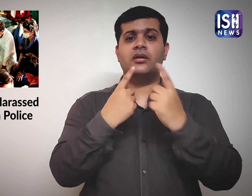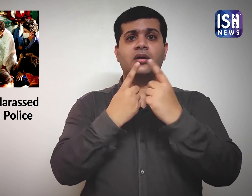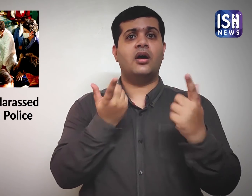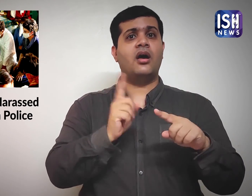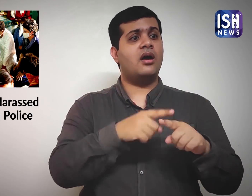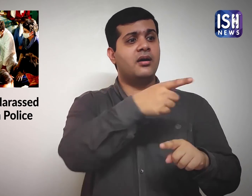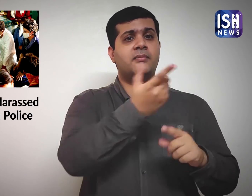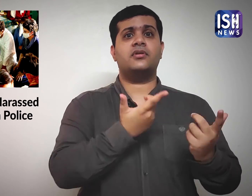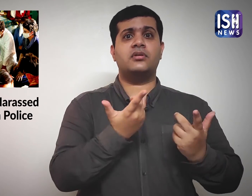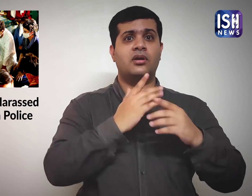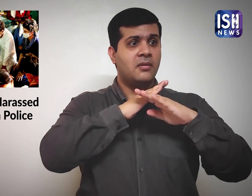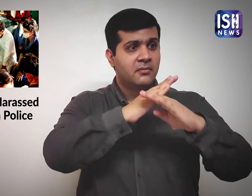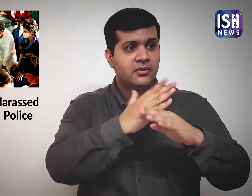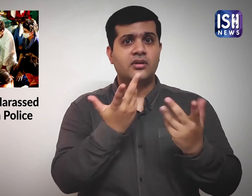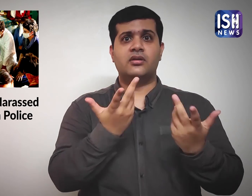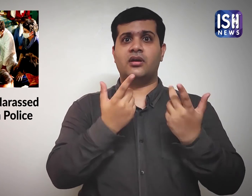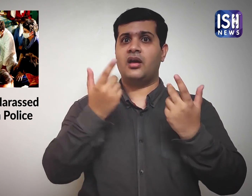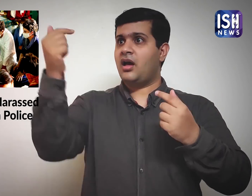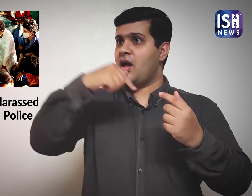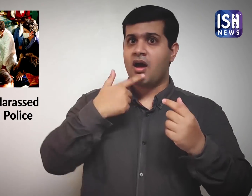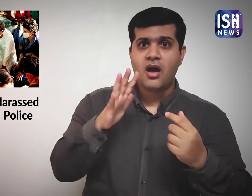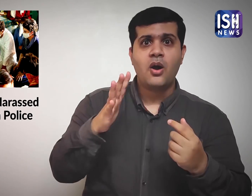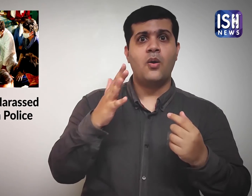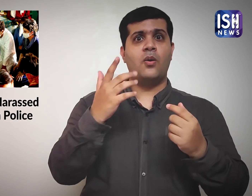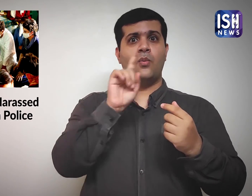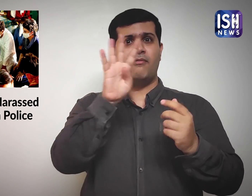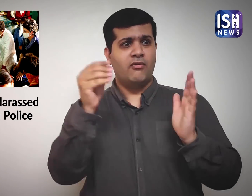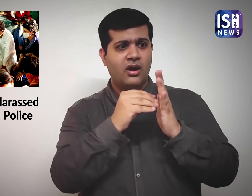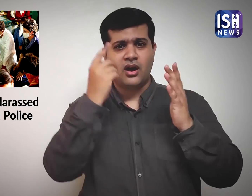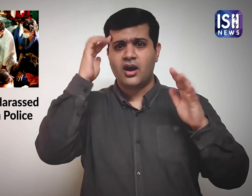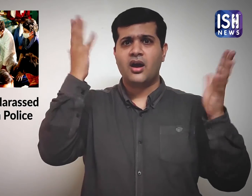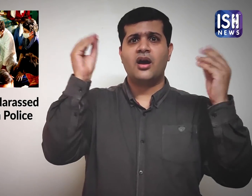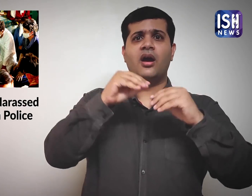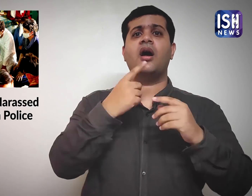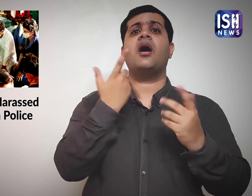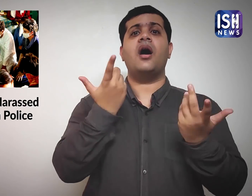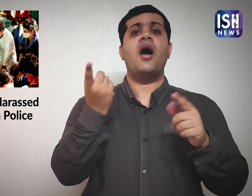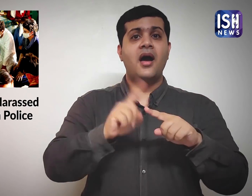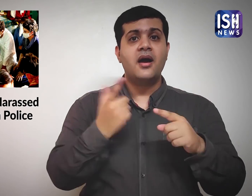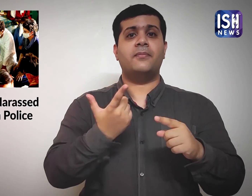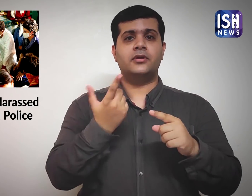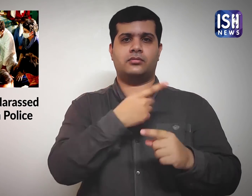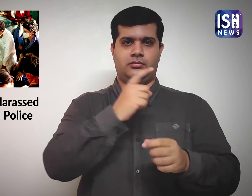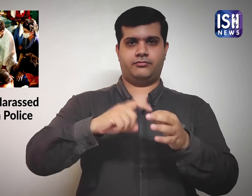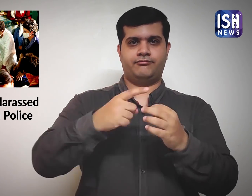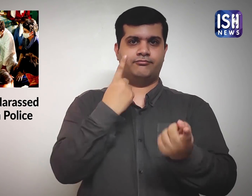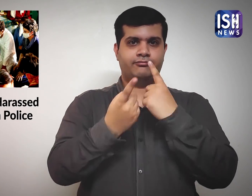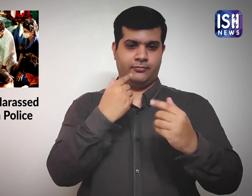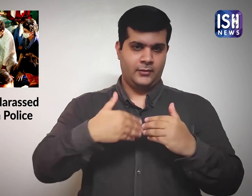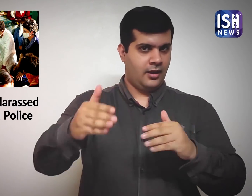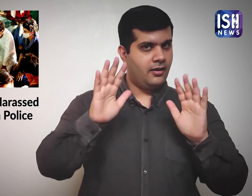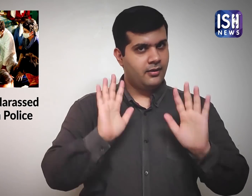They will talk about the need to impose Section 144 and other details.